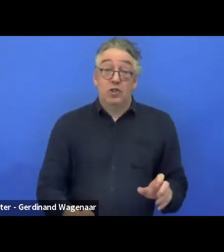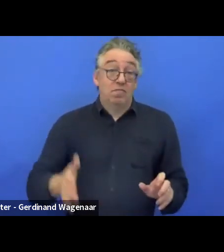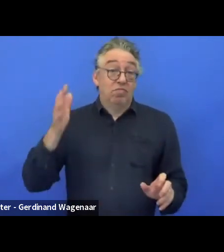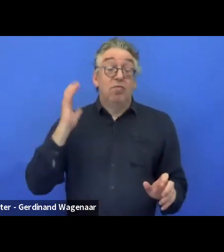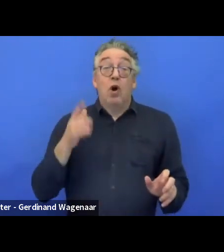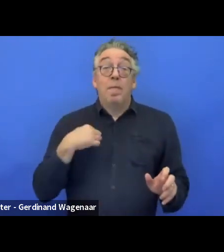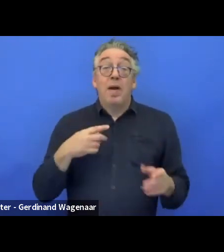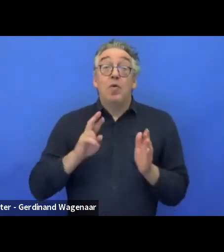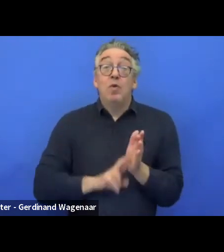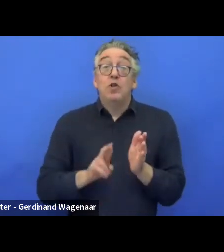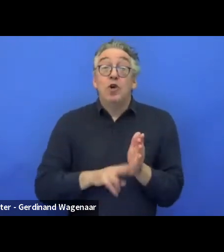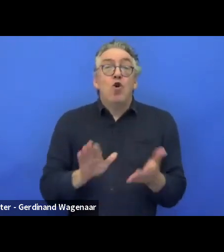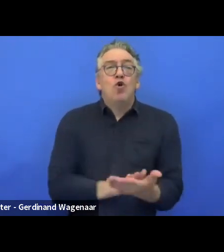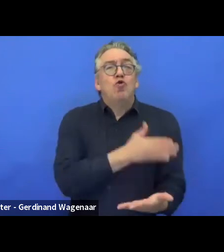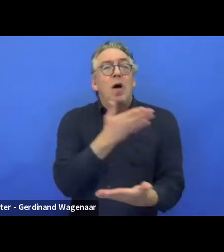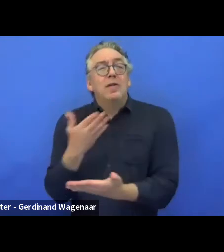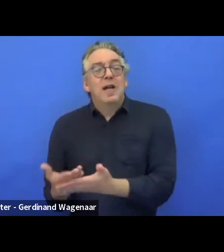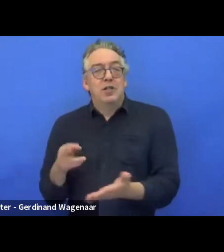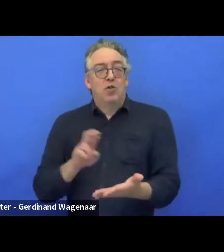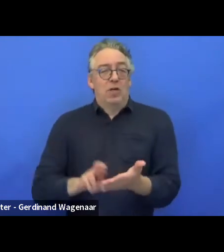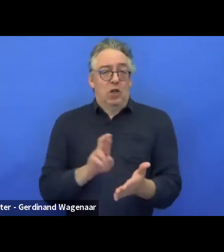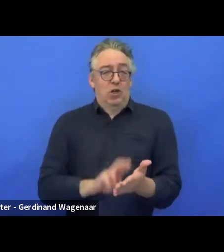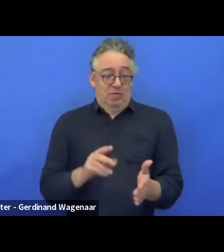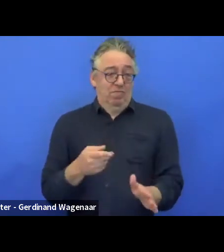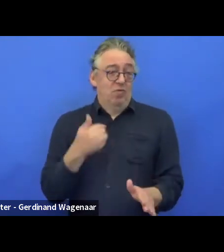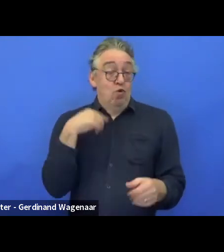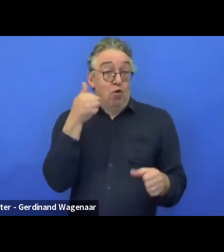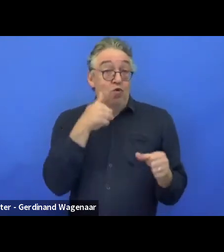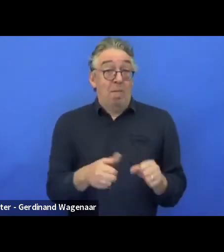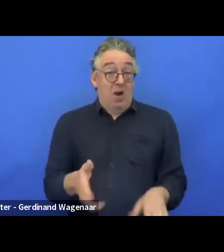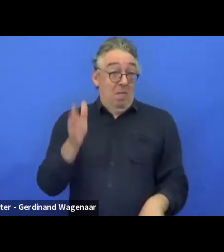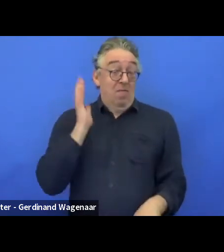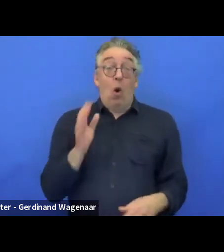at the beginning we said translation by Google Translate would be rubbish.